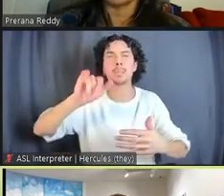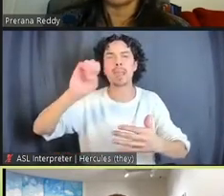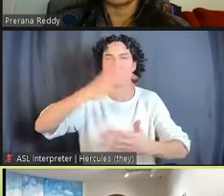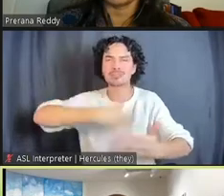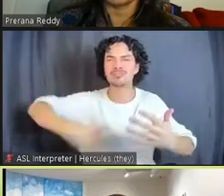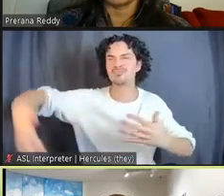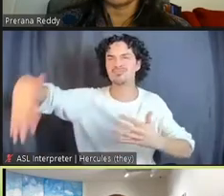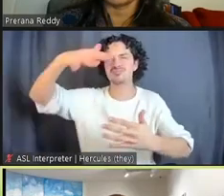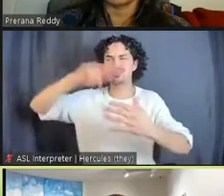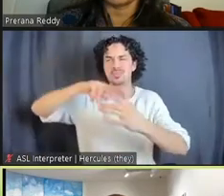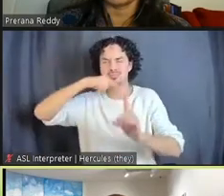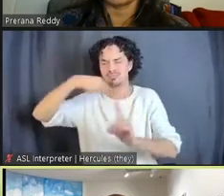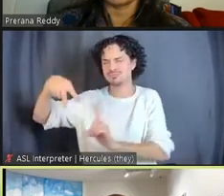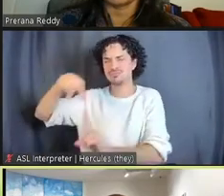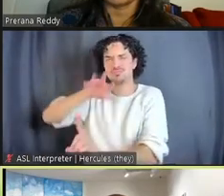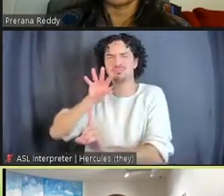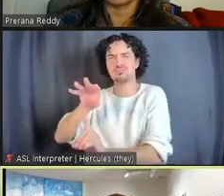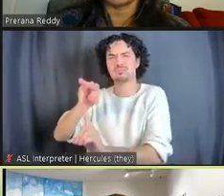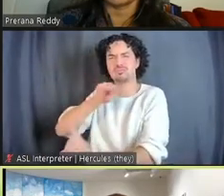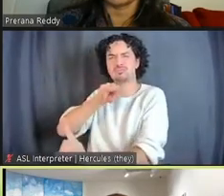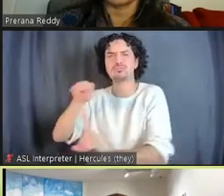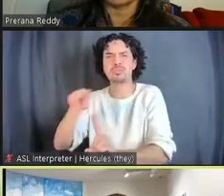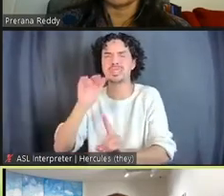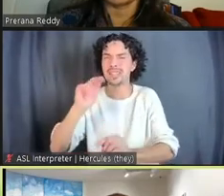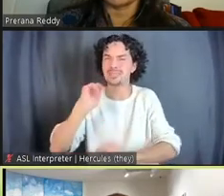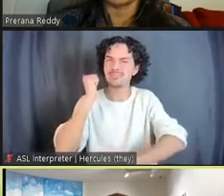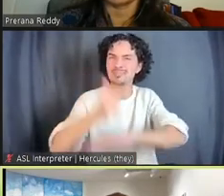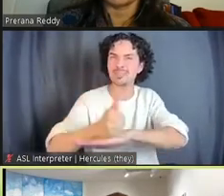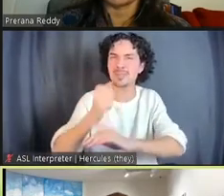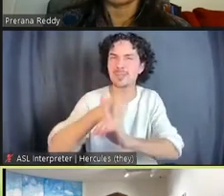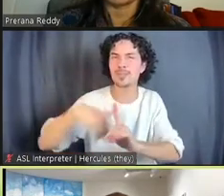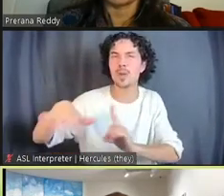think about this kind of built environment that we've created around carcerality.